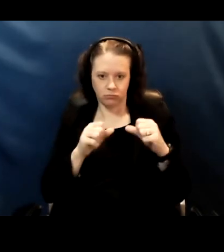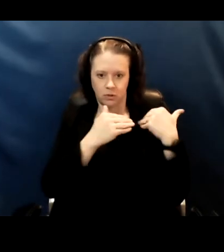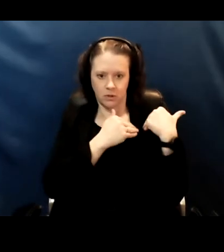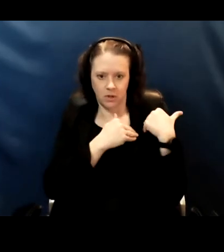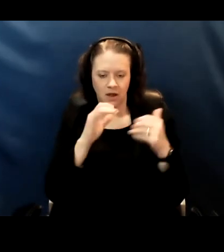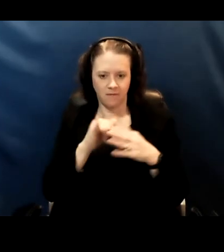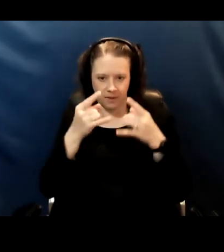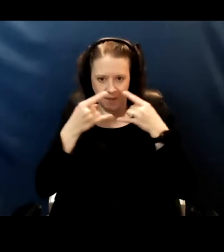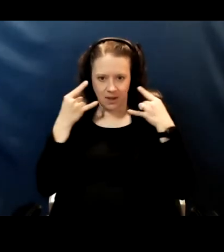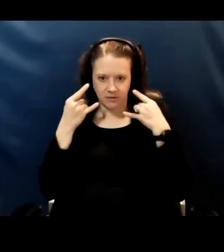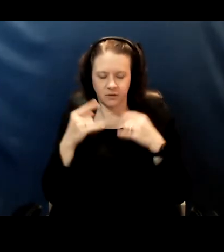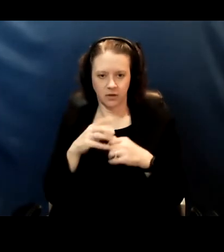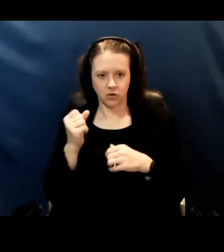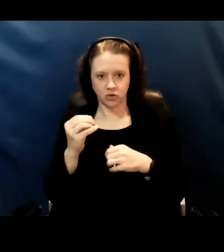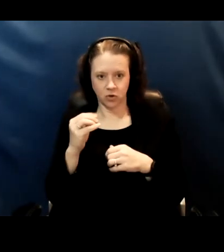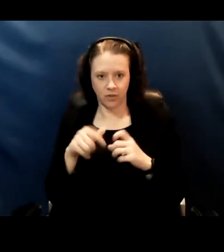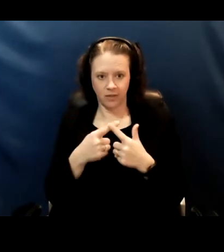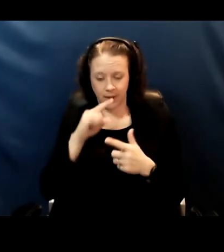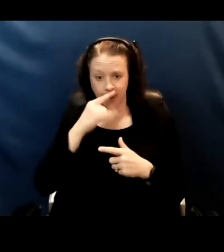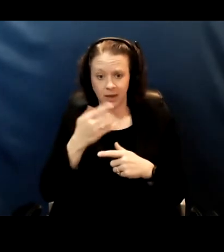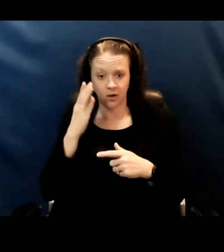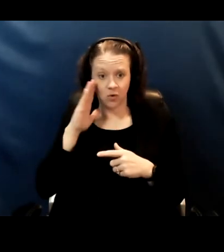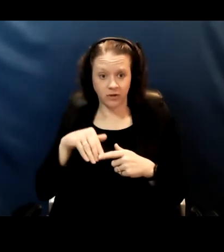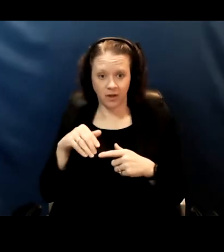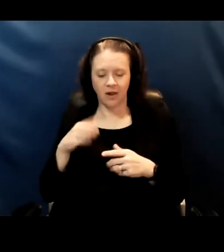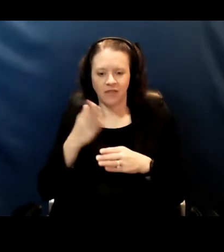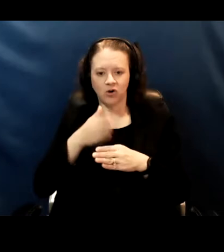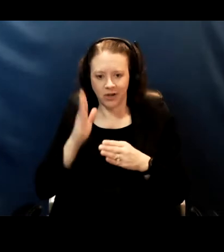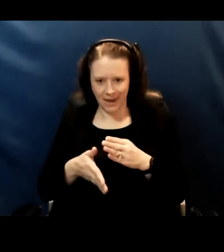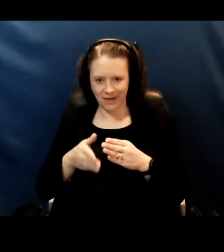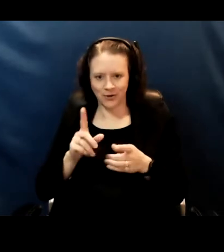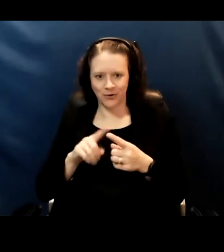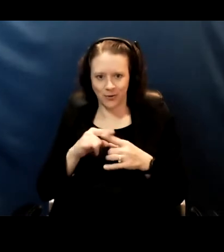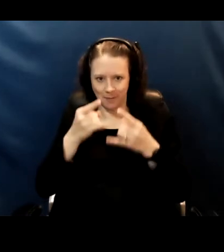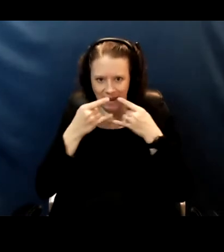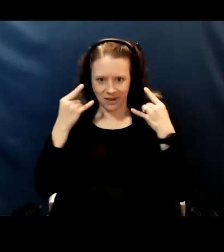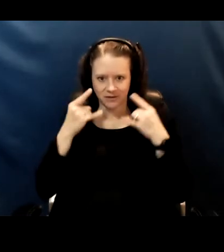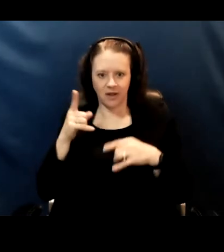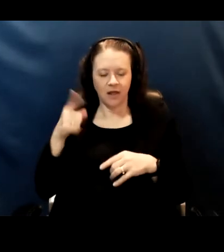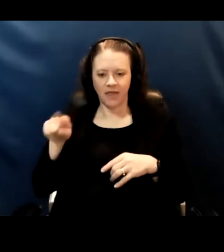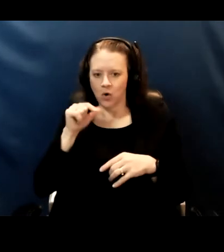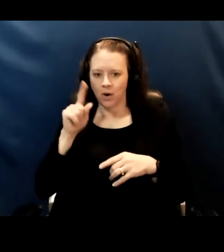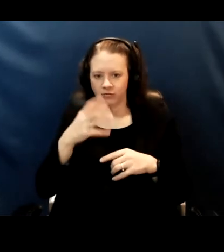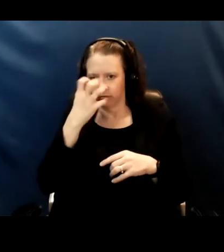So that the kid knows that there's an end to the mask and that they don't have to pull it off themselves.